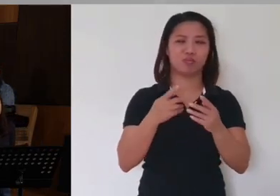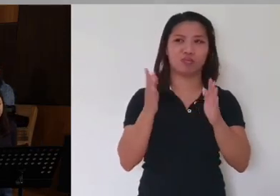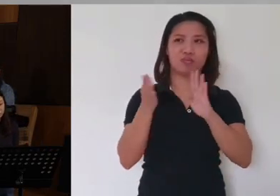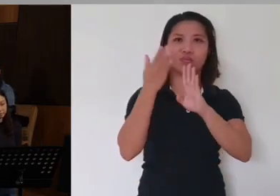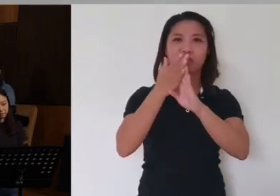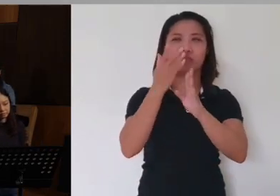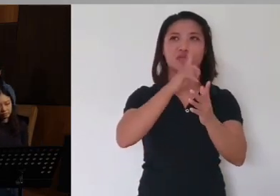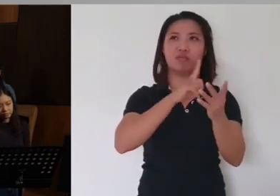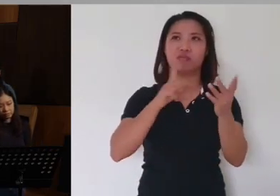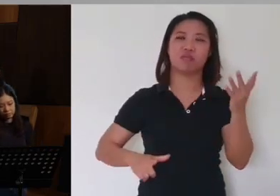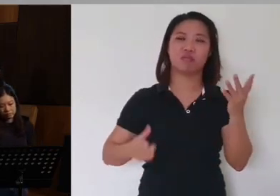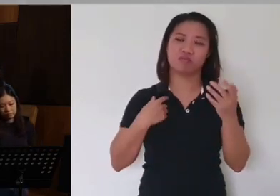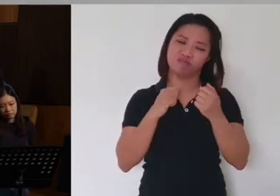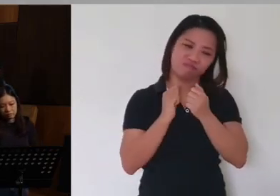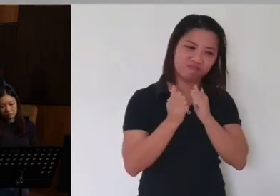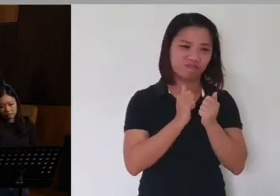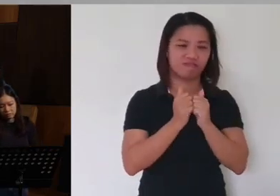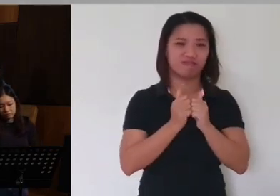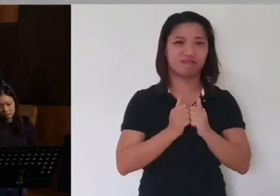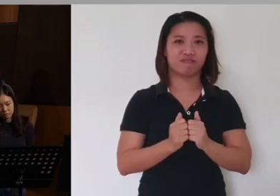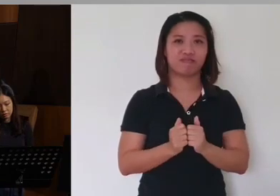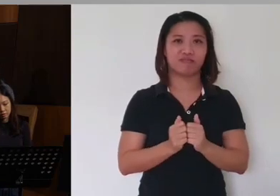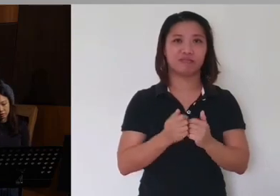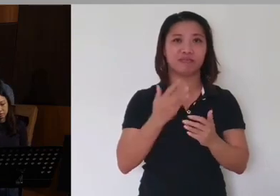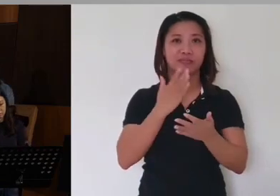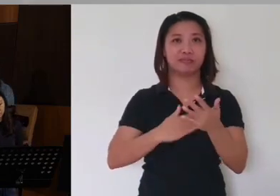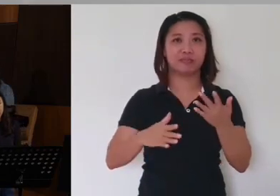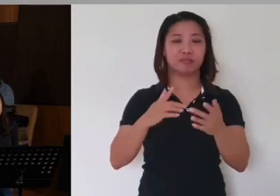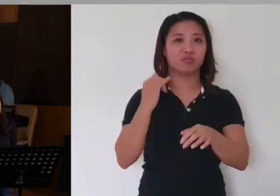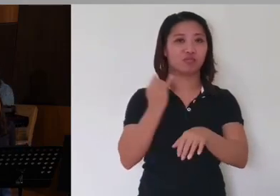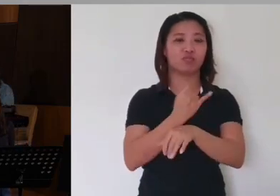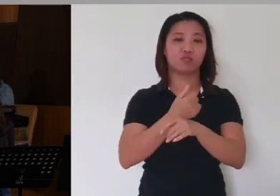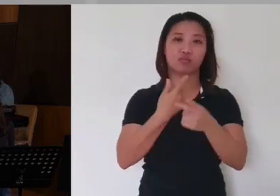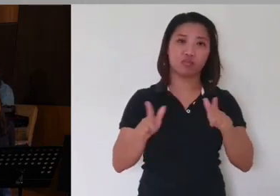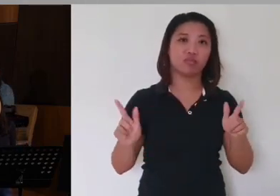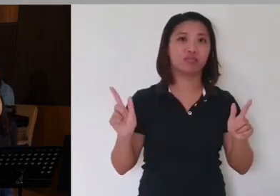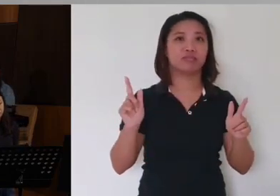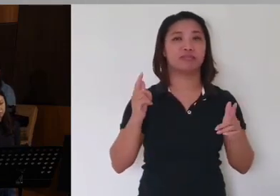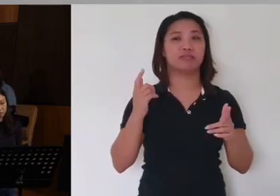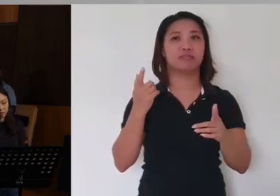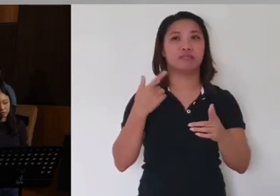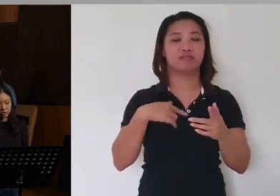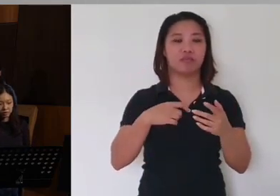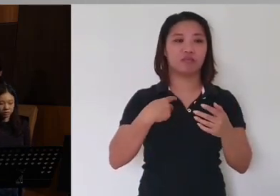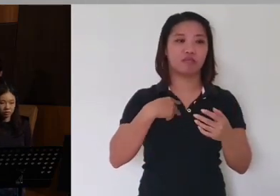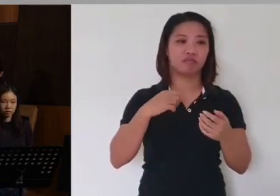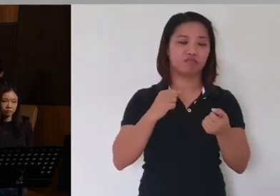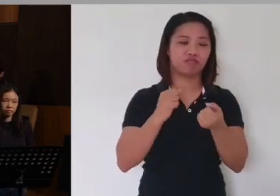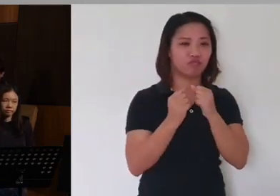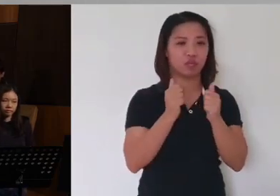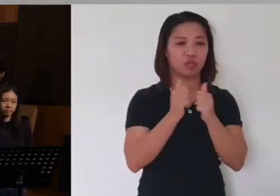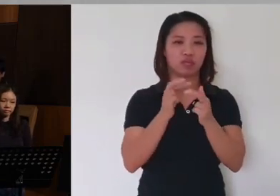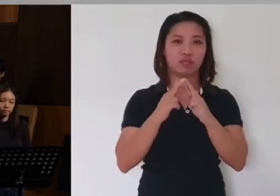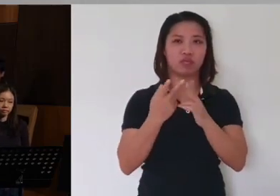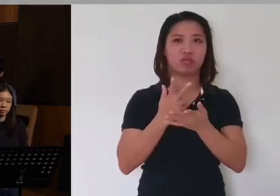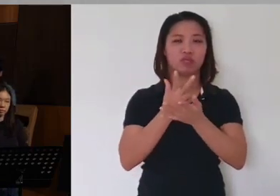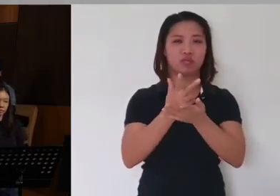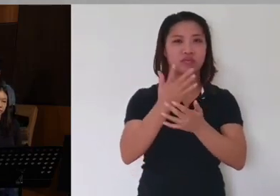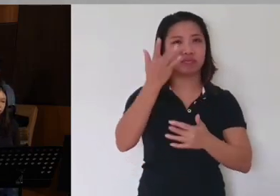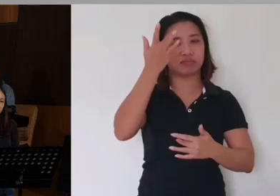we struggle, Some of us may have lost our jobs, some of us are struggling with relationships, with ill health,